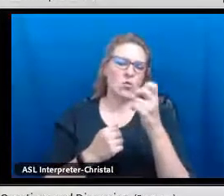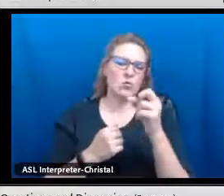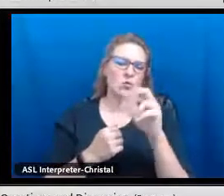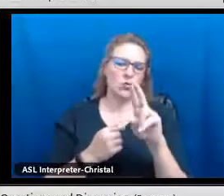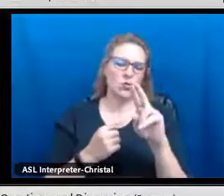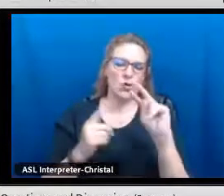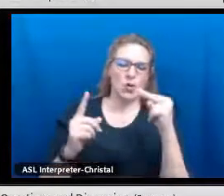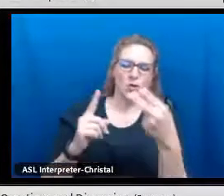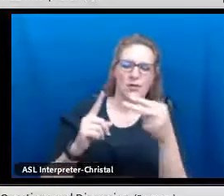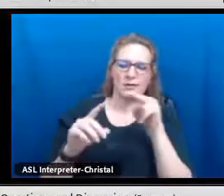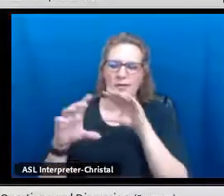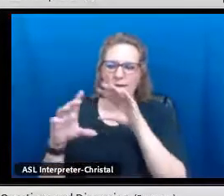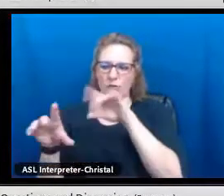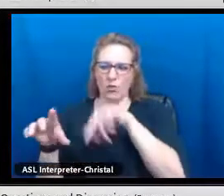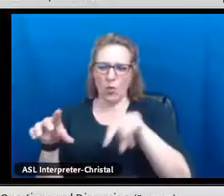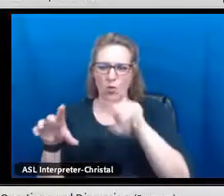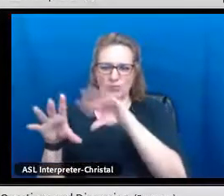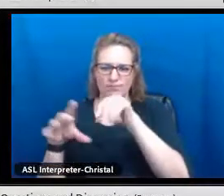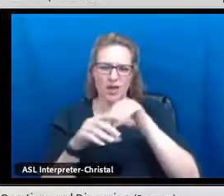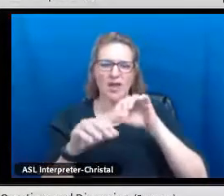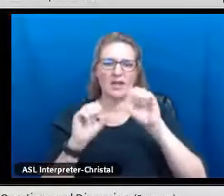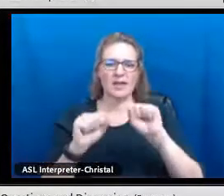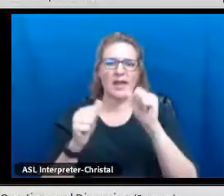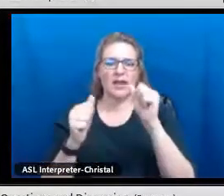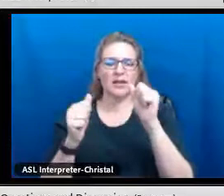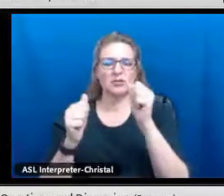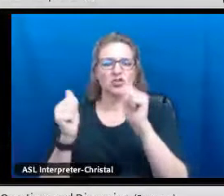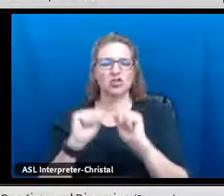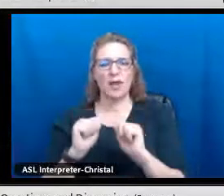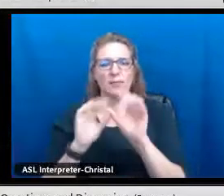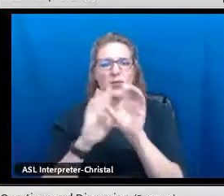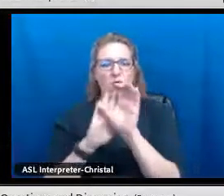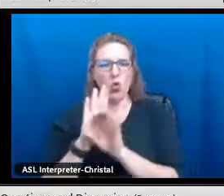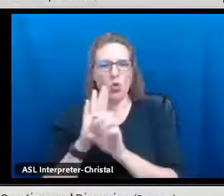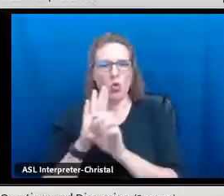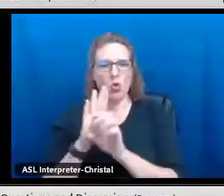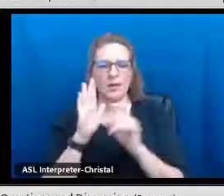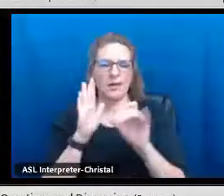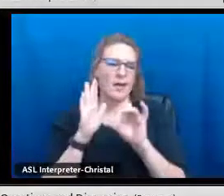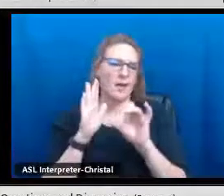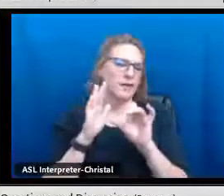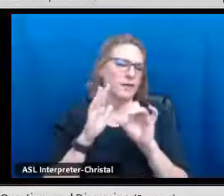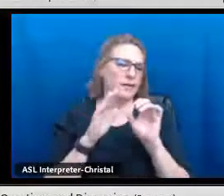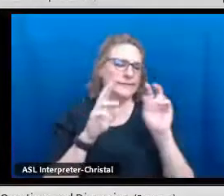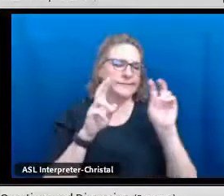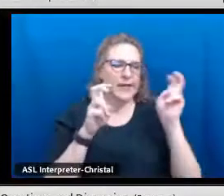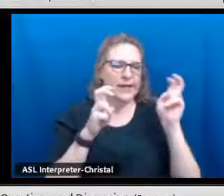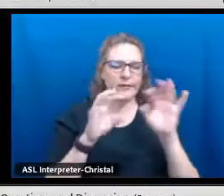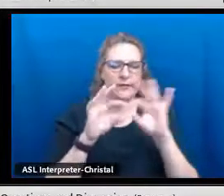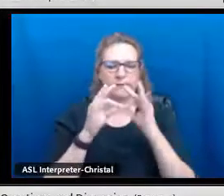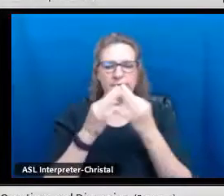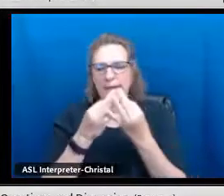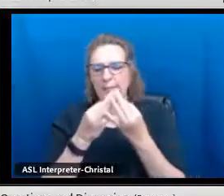Can you all talk about how stakeholder perspectives are used to shape implementation in the course